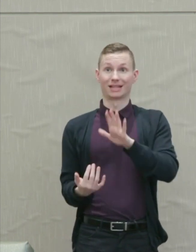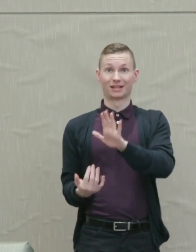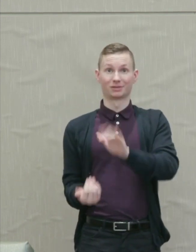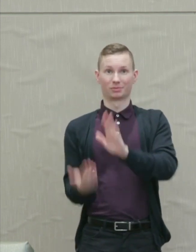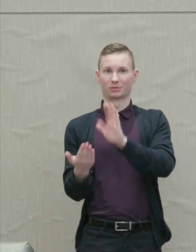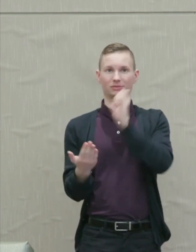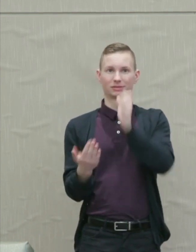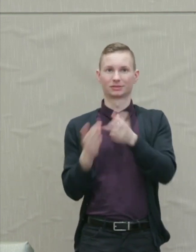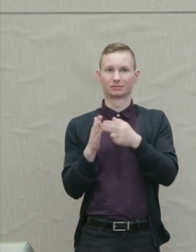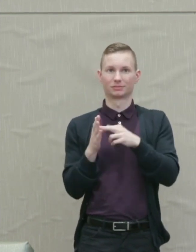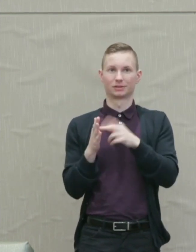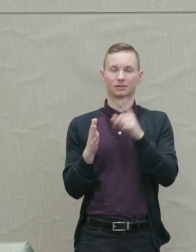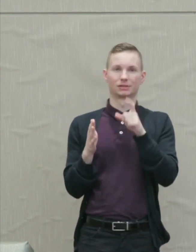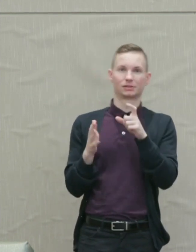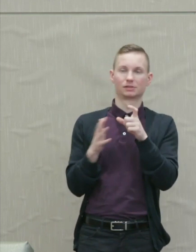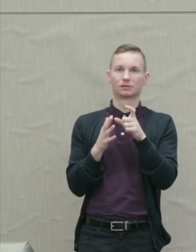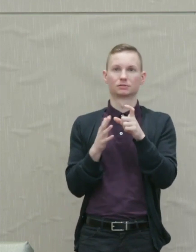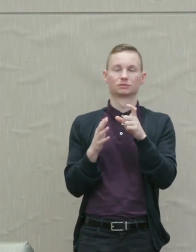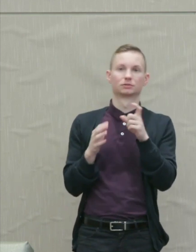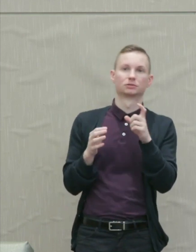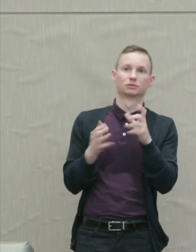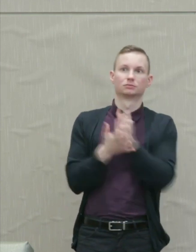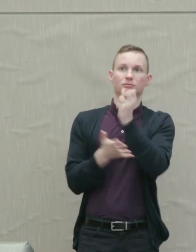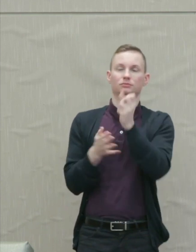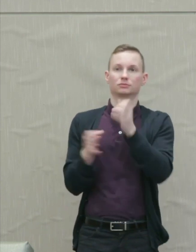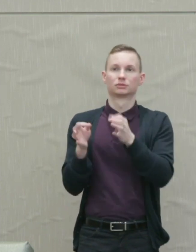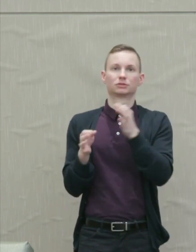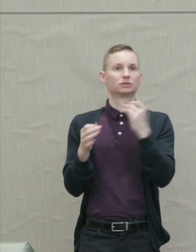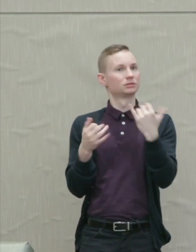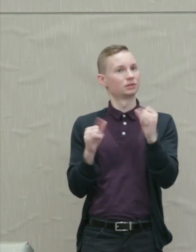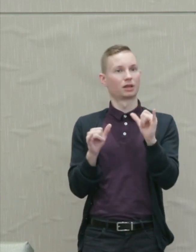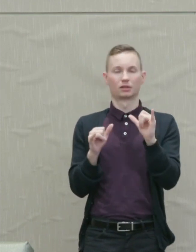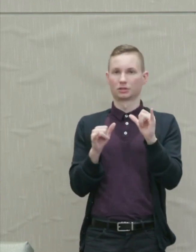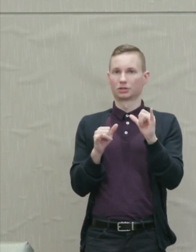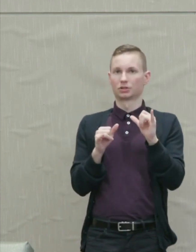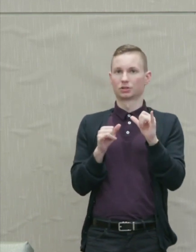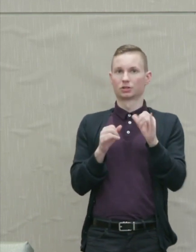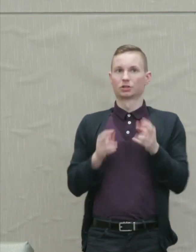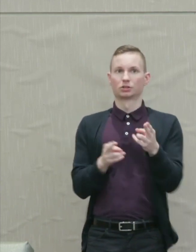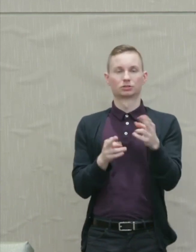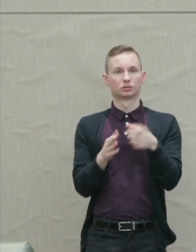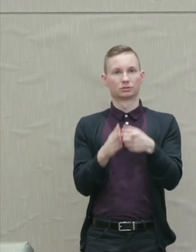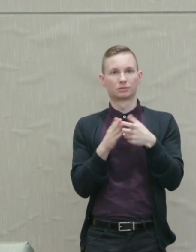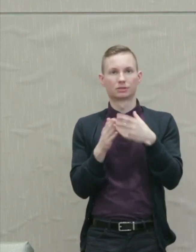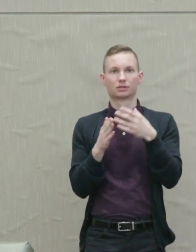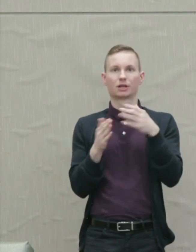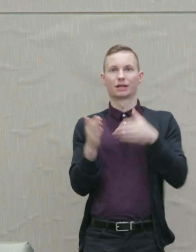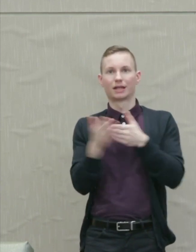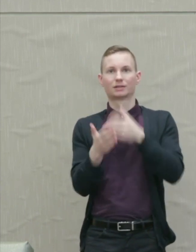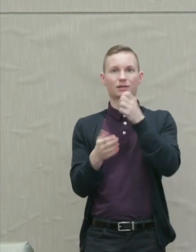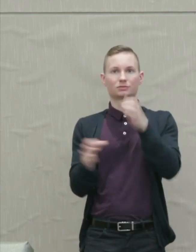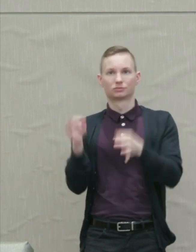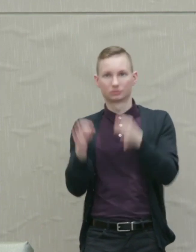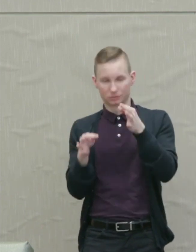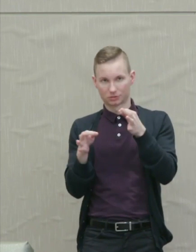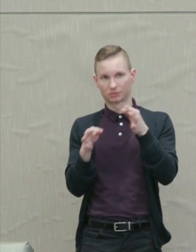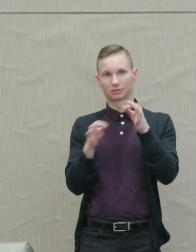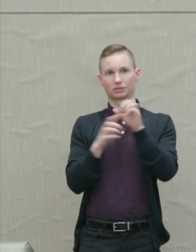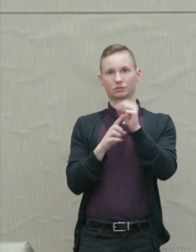There's still an urgent demand. There's still a protest against unjust conditions in which the protestor takes great risks with